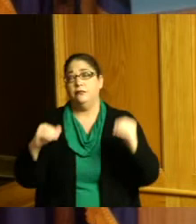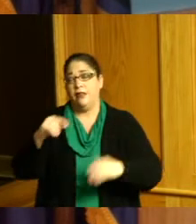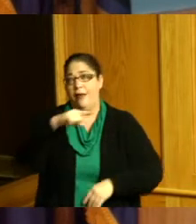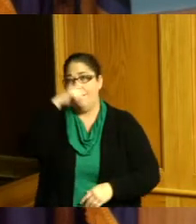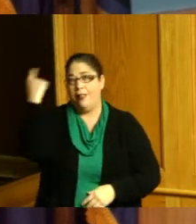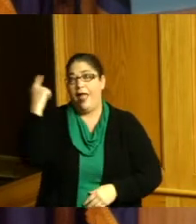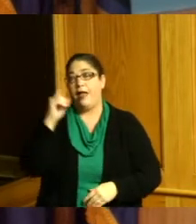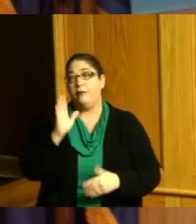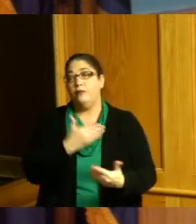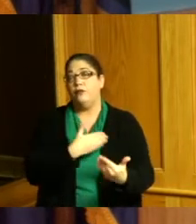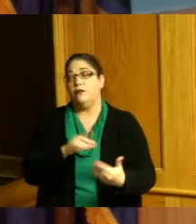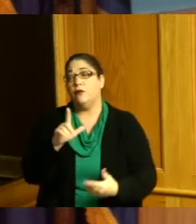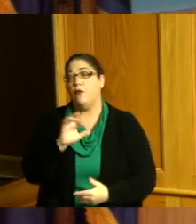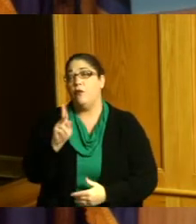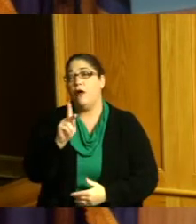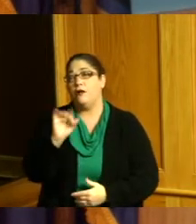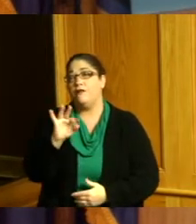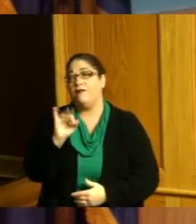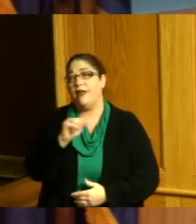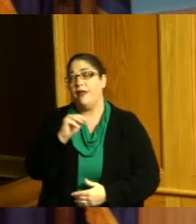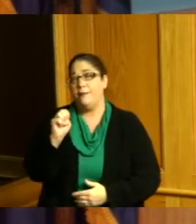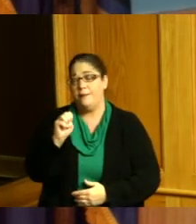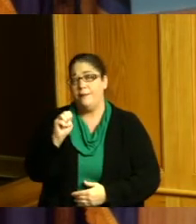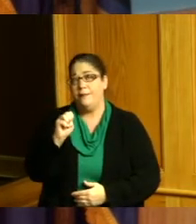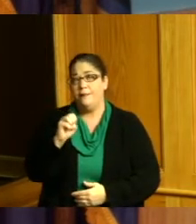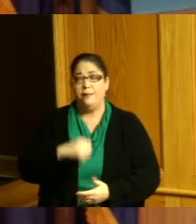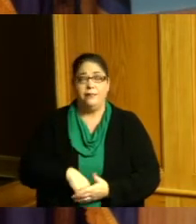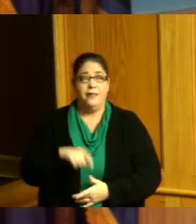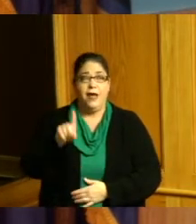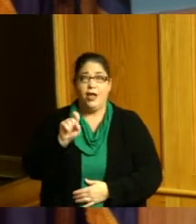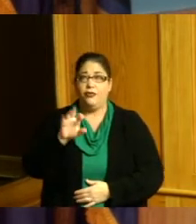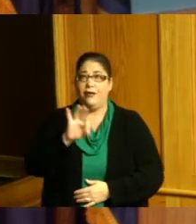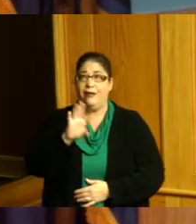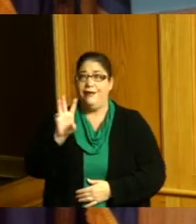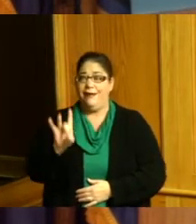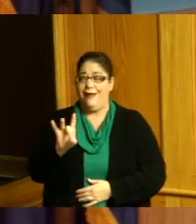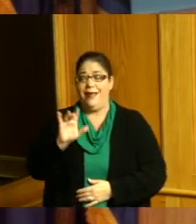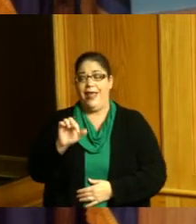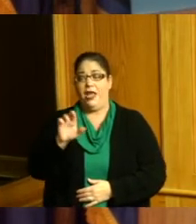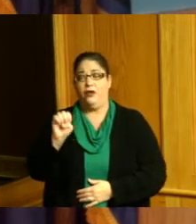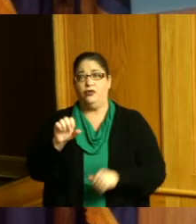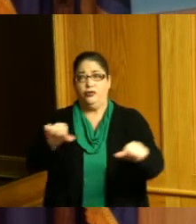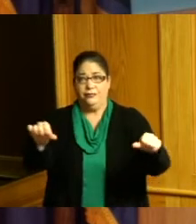inclusive on the banks that's 198 acres where African Americans came over for freedom but